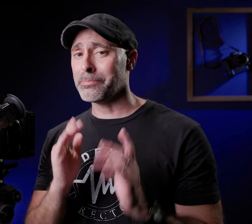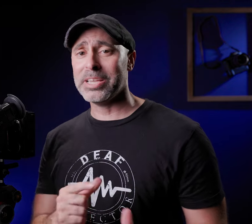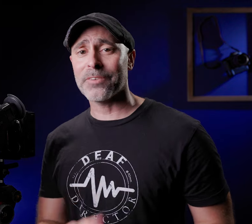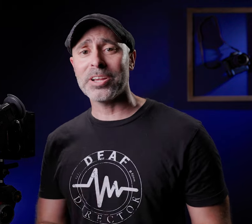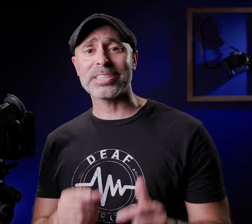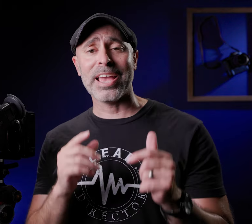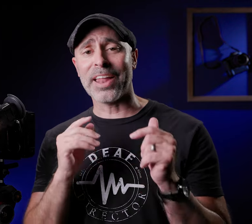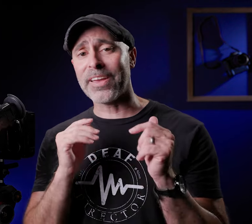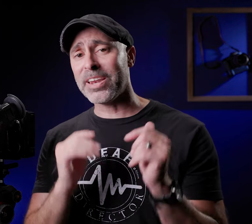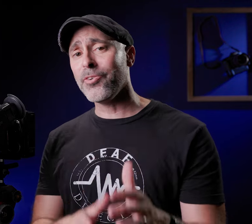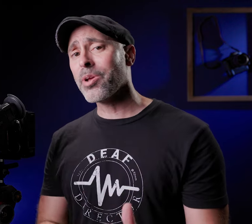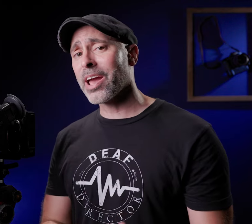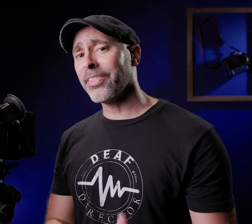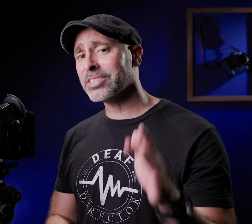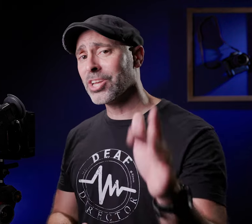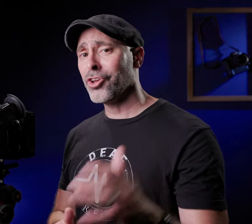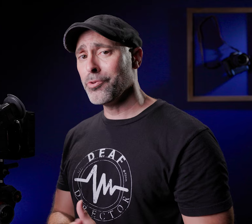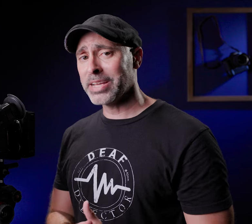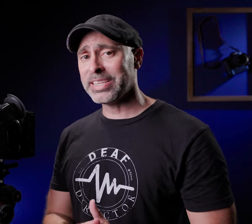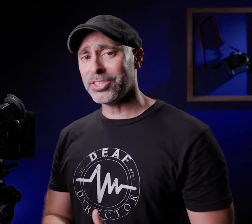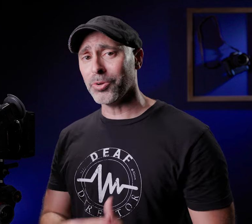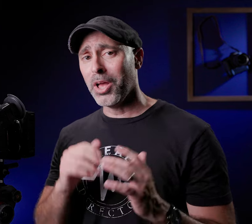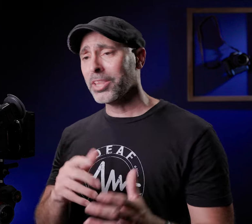big difference and I think if any of you are encountering this you might see it too let's